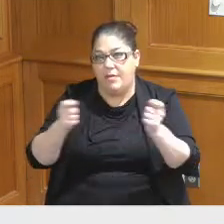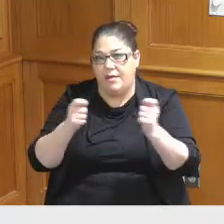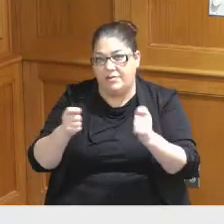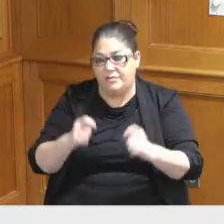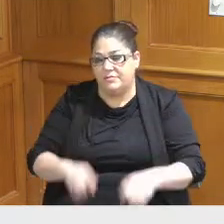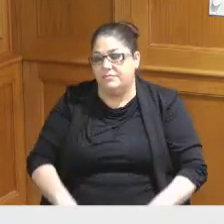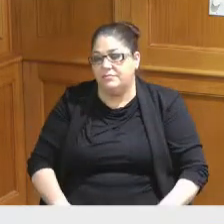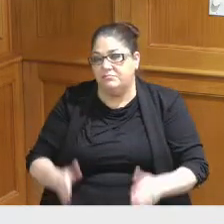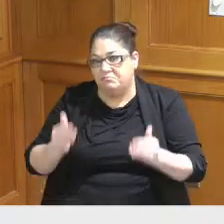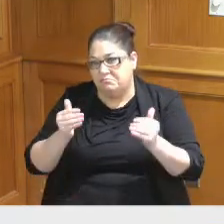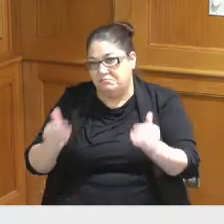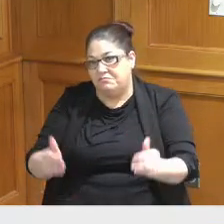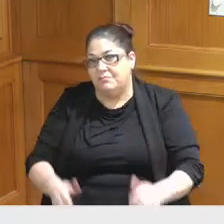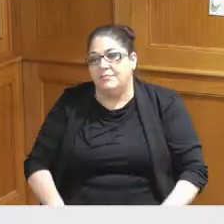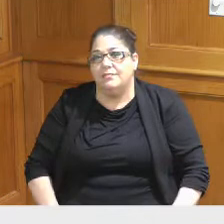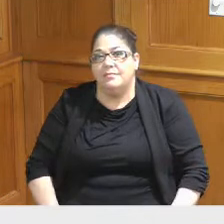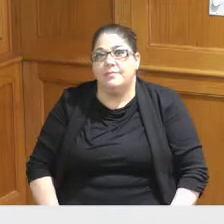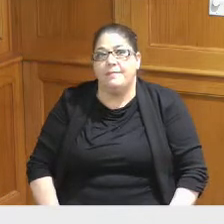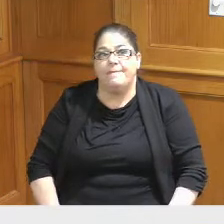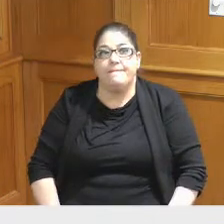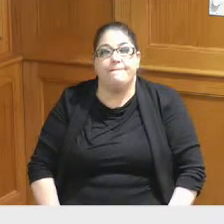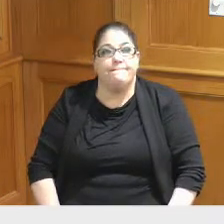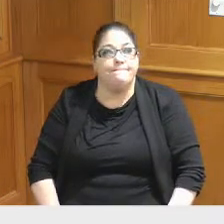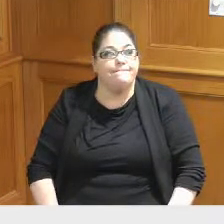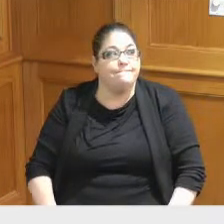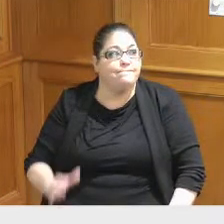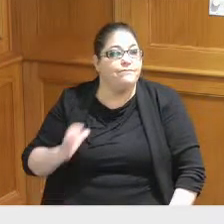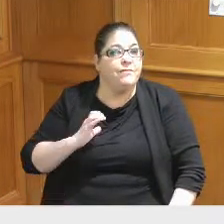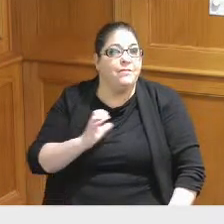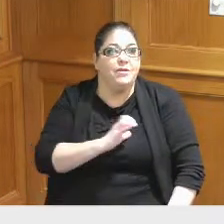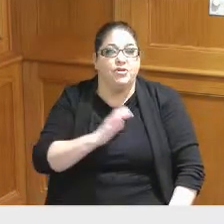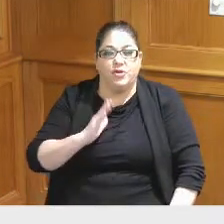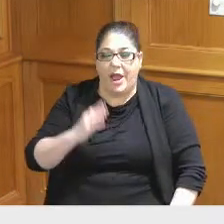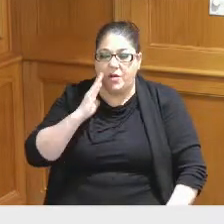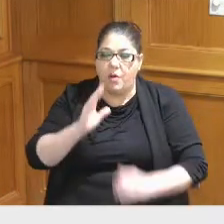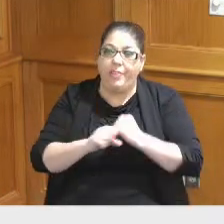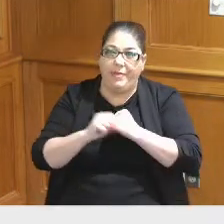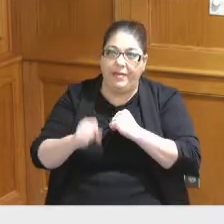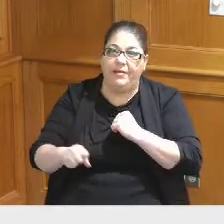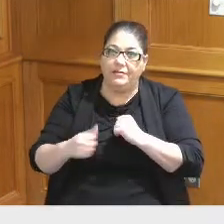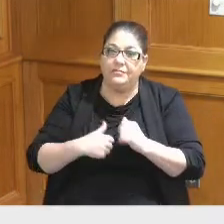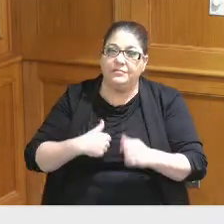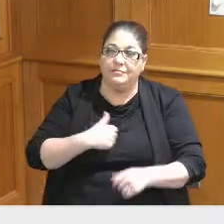moving forward so Commissioners and there's a little lengthy presentation apologize for that